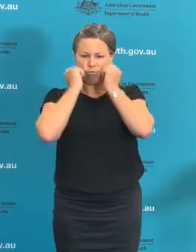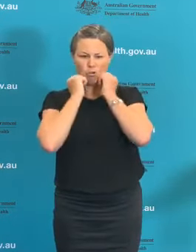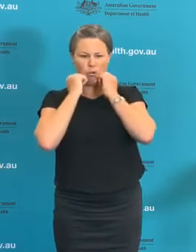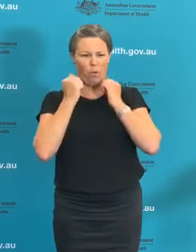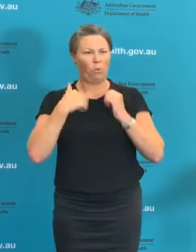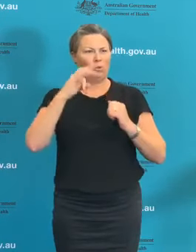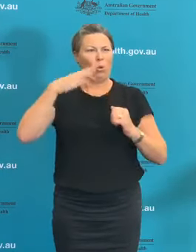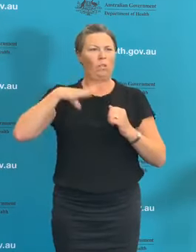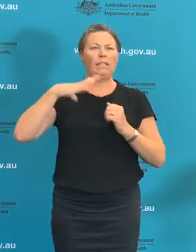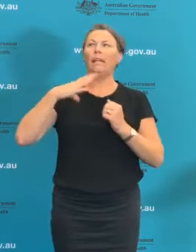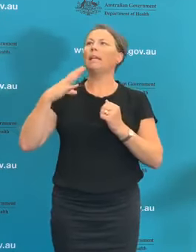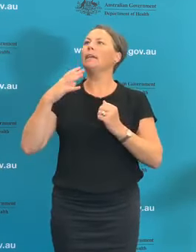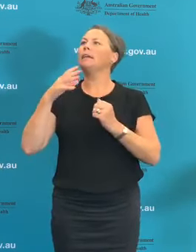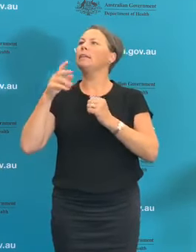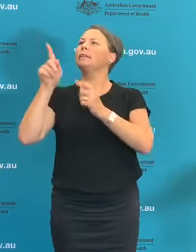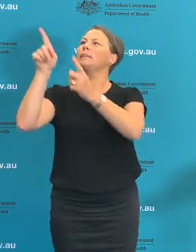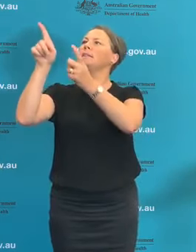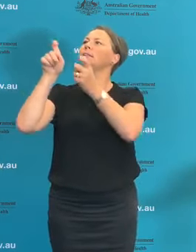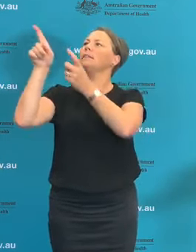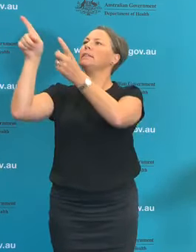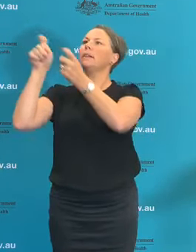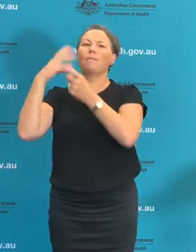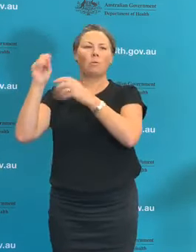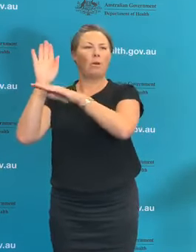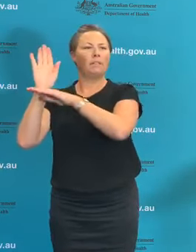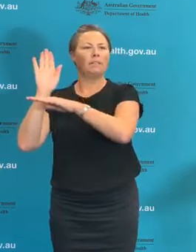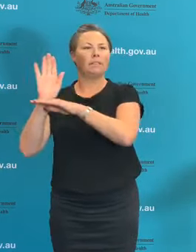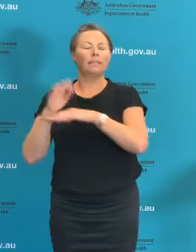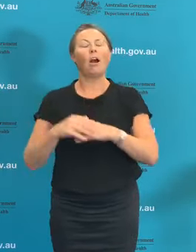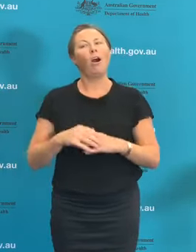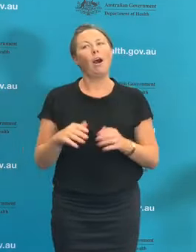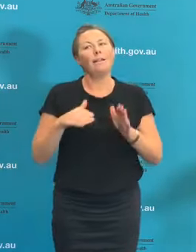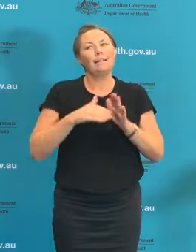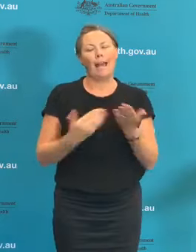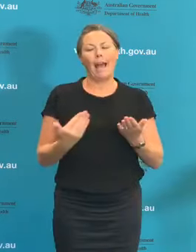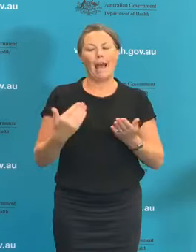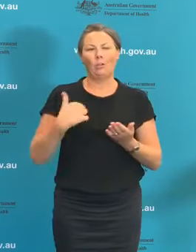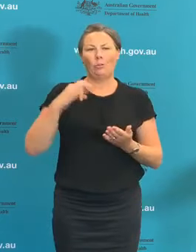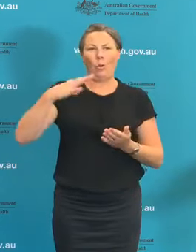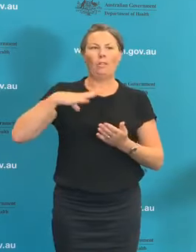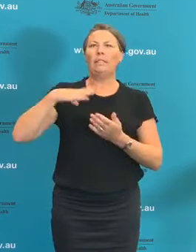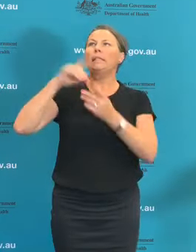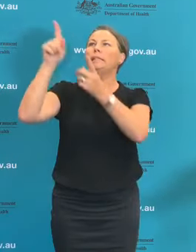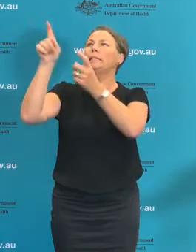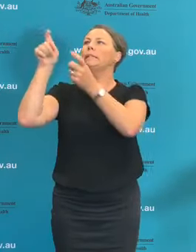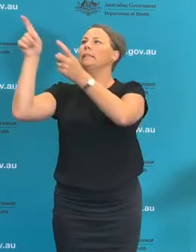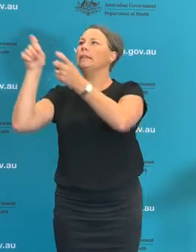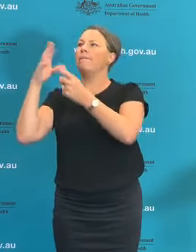We're at the point where we can draw sound scientific conclusions about that. My